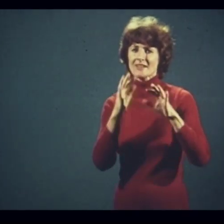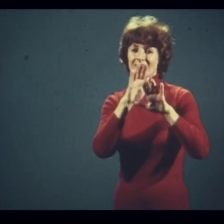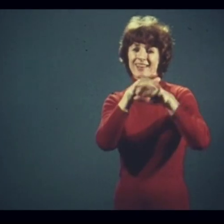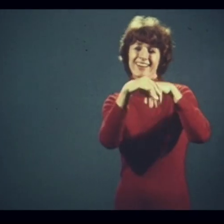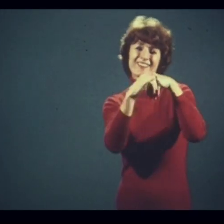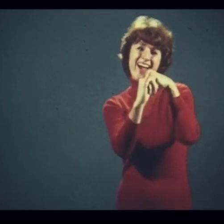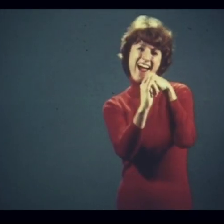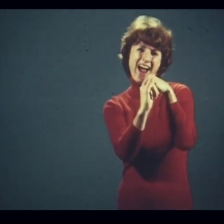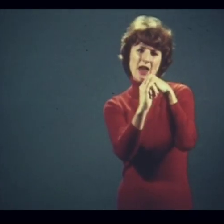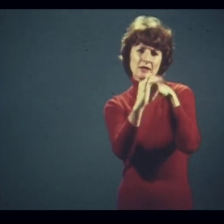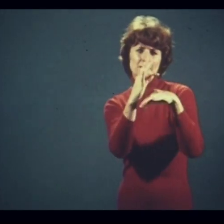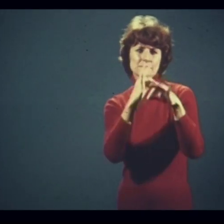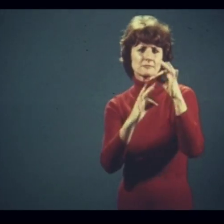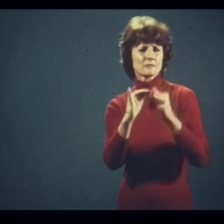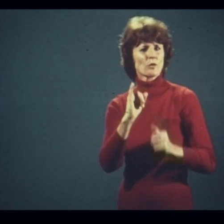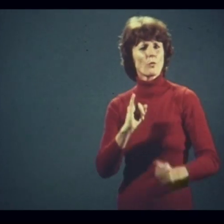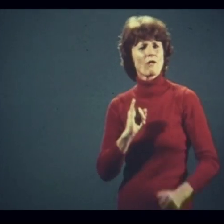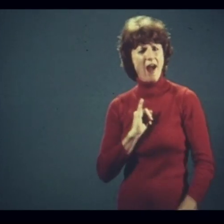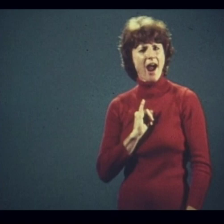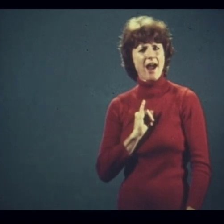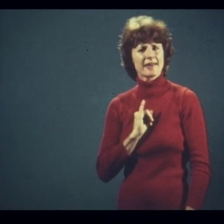If I were I